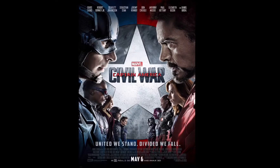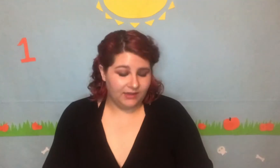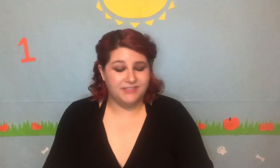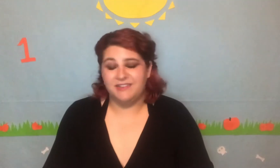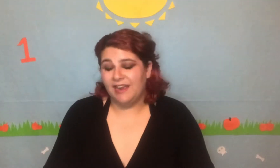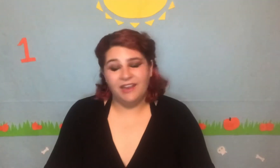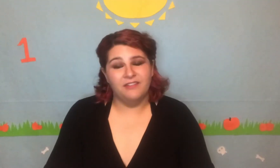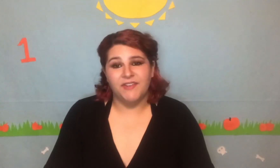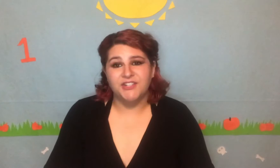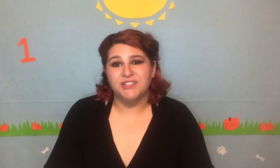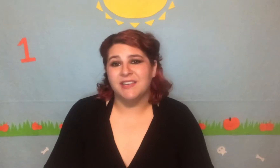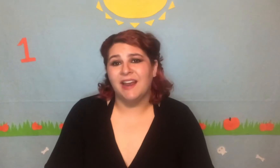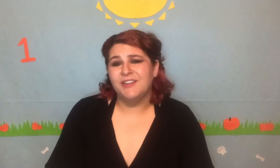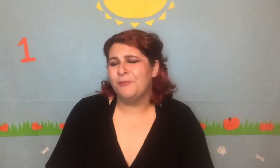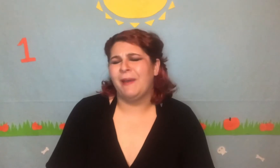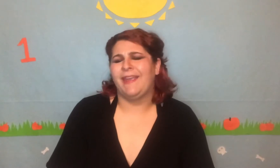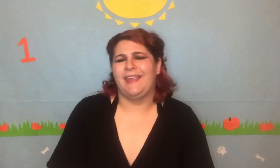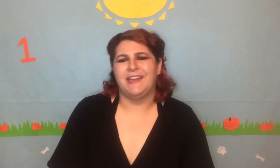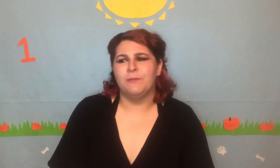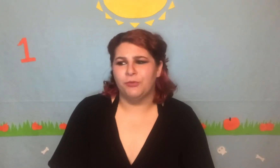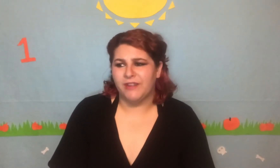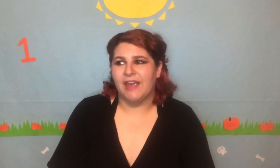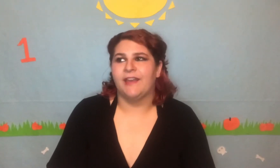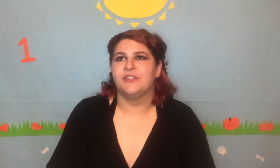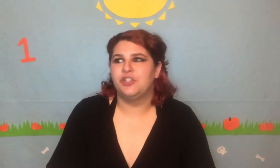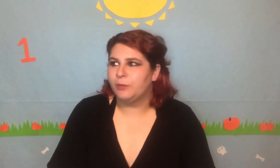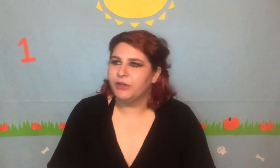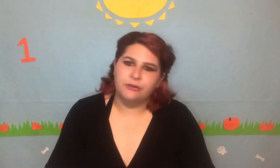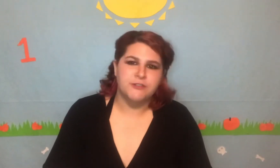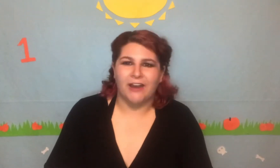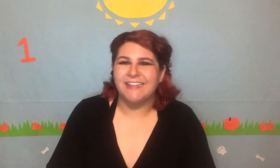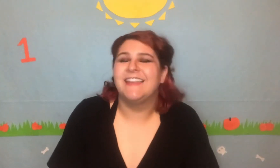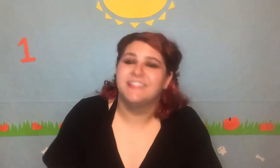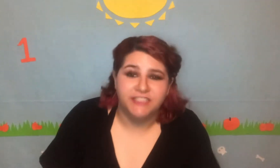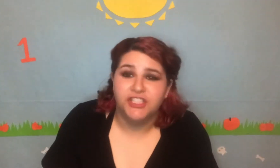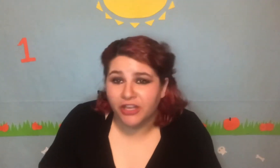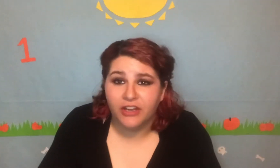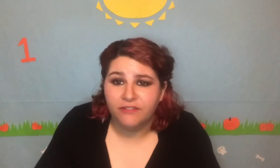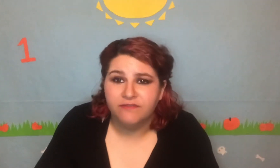It's Diet Avengers, and I don't buy any movie that has superheroes fighting against each other.